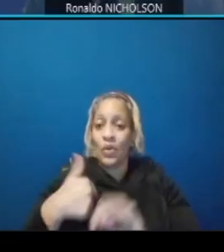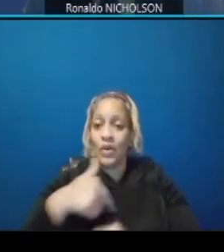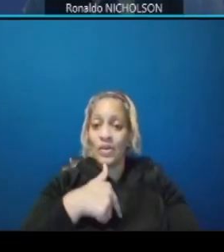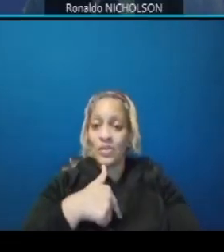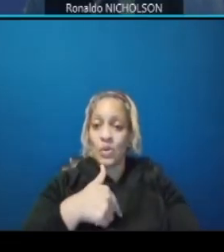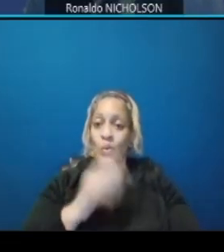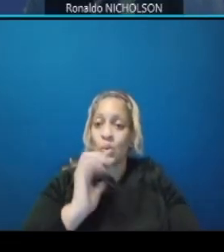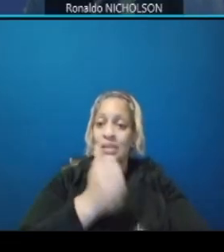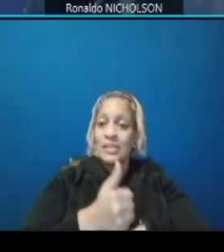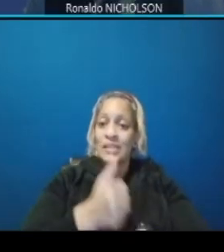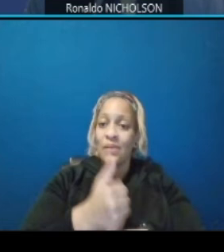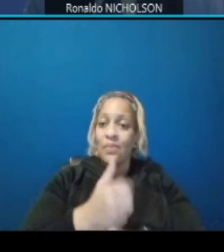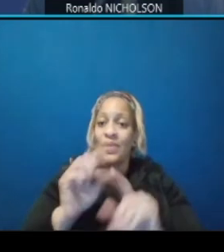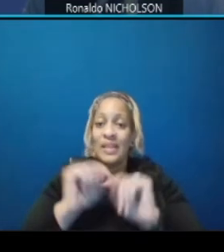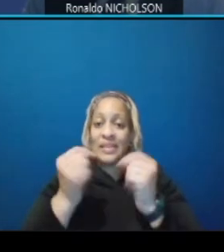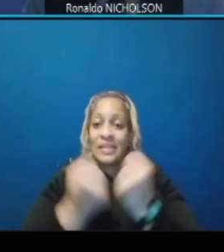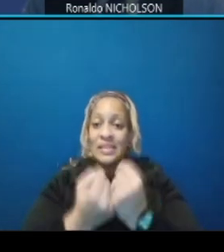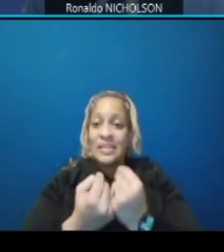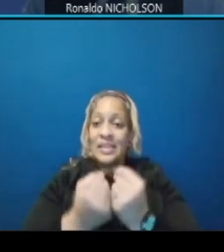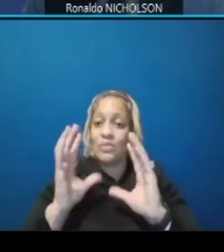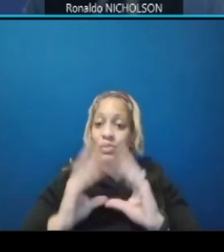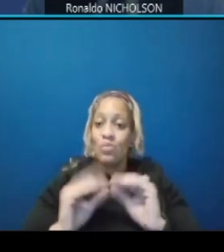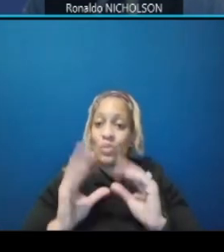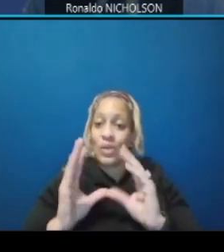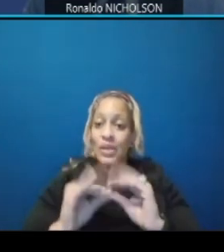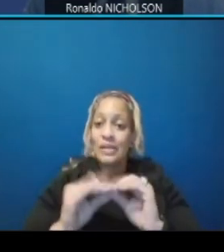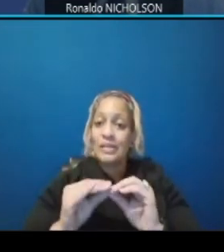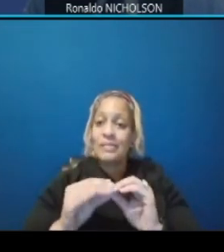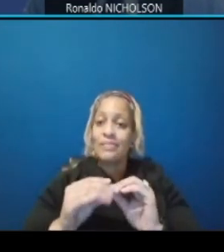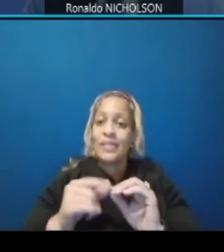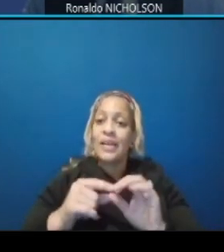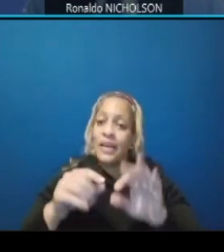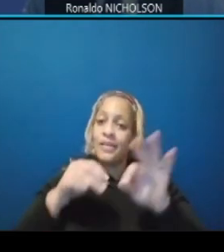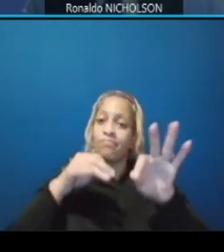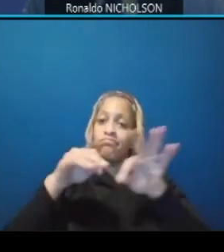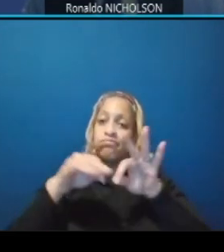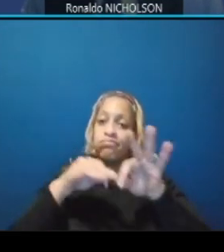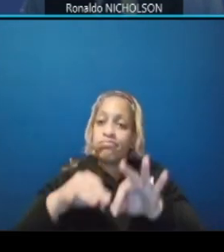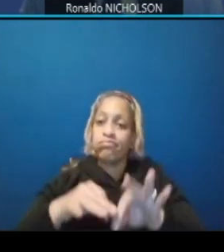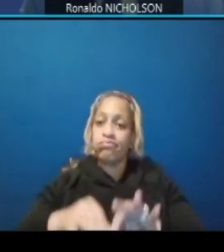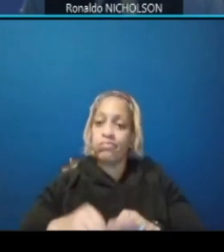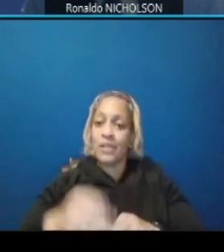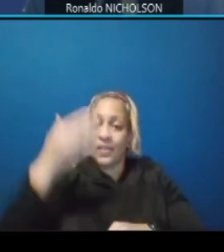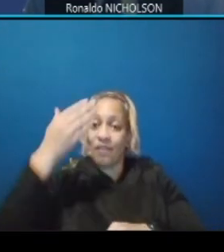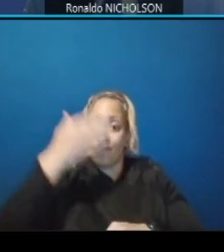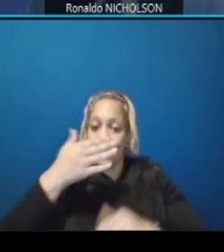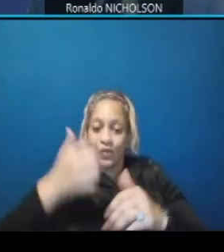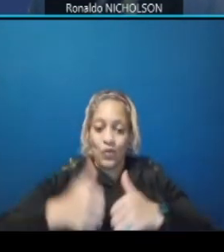you through in front of your residents to show exactly what the final design details will be